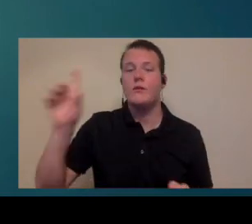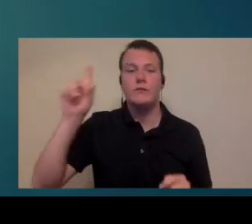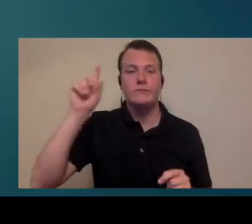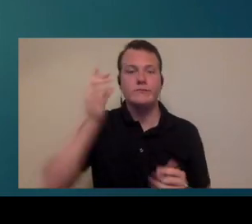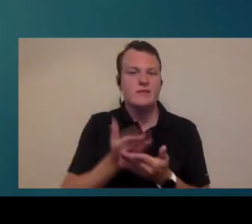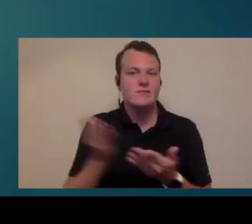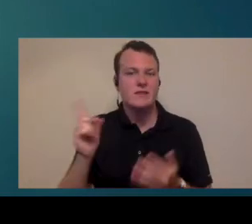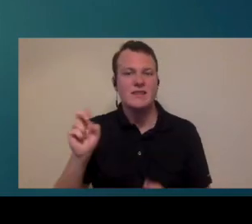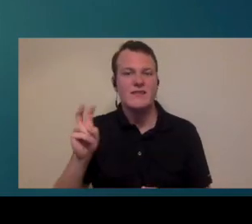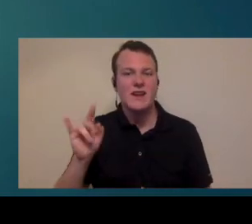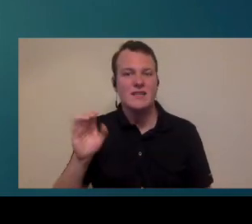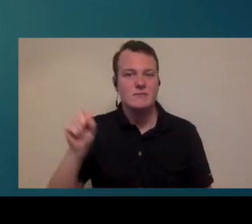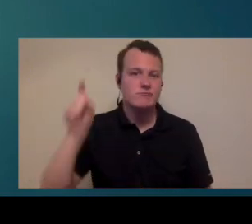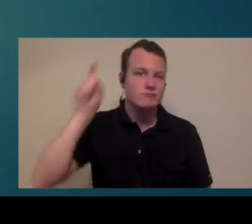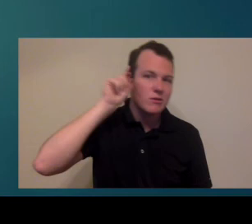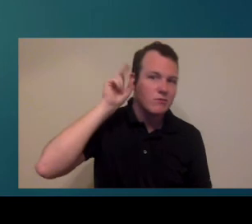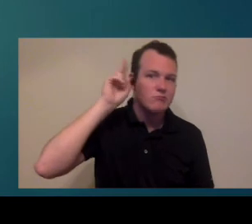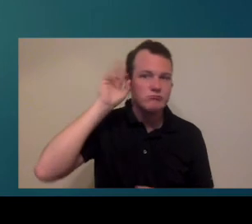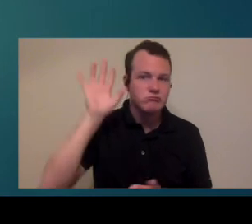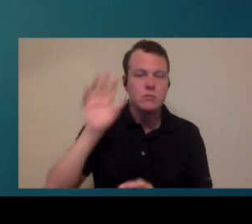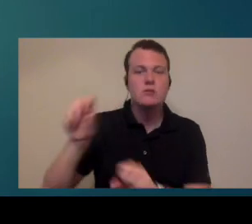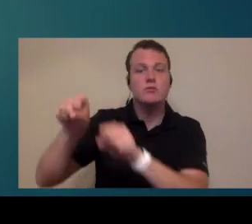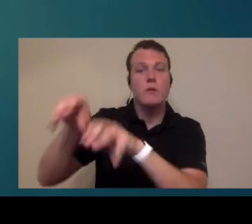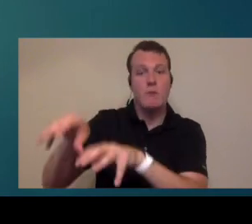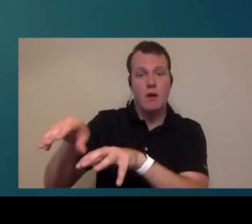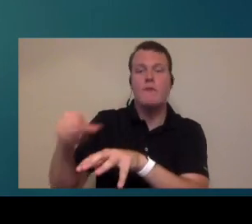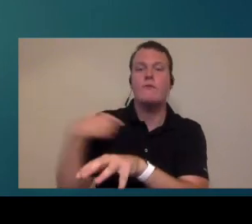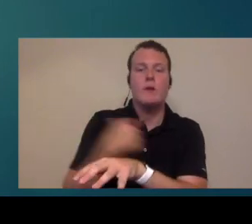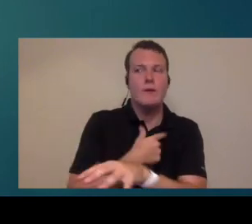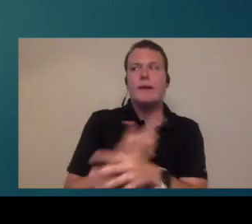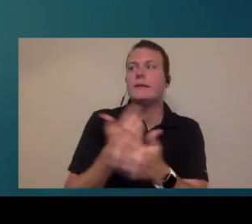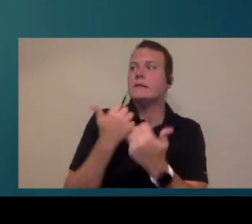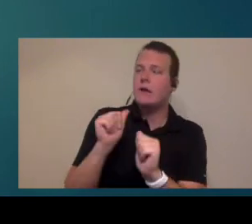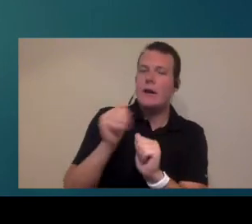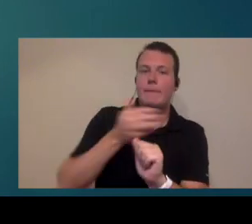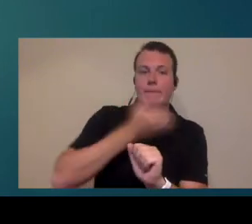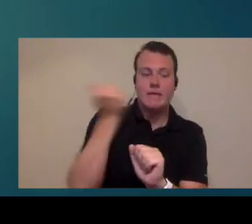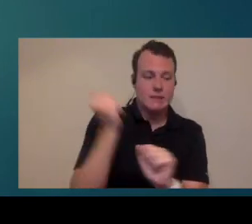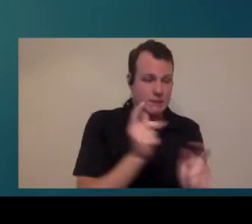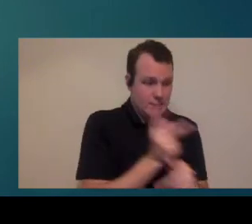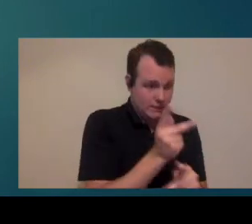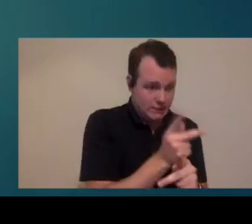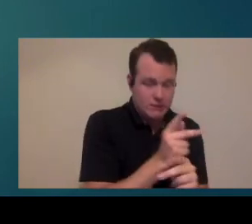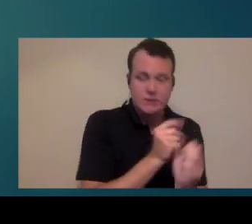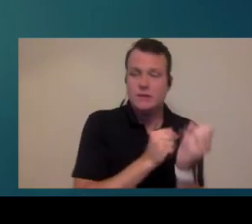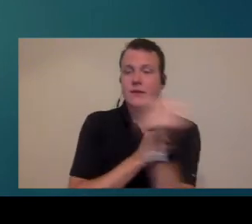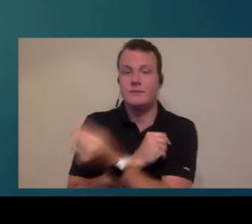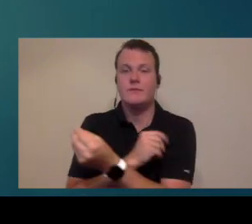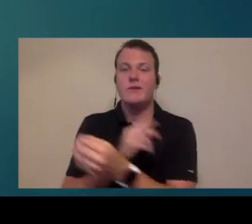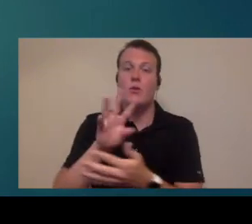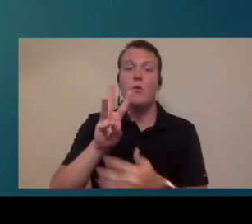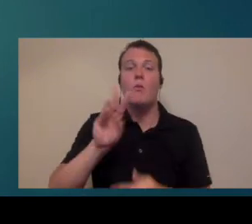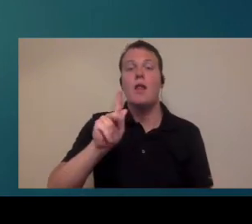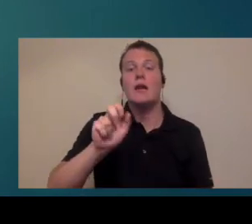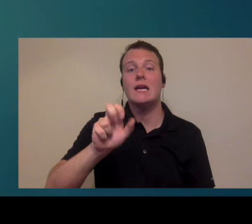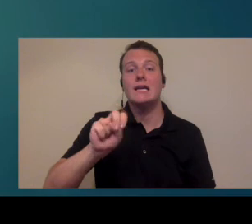off their devices we will get to them in between patients as we can and then return them to them so I realized walkins isn't exactly something you